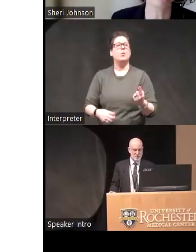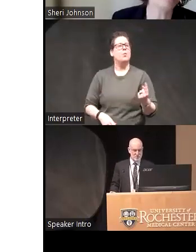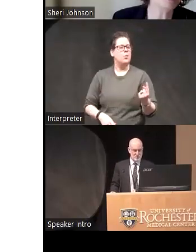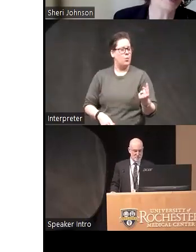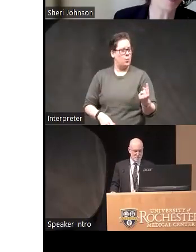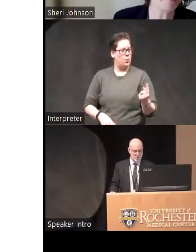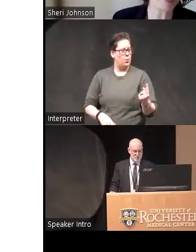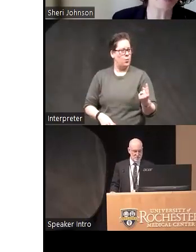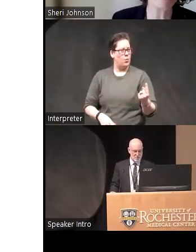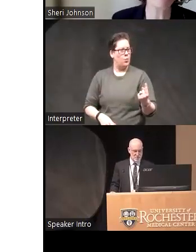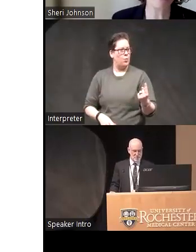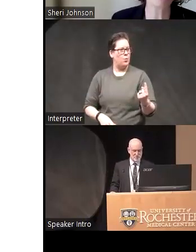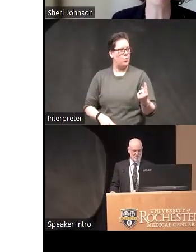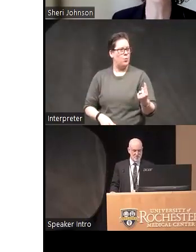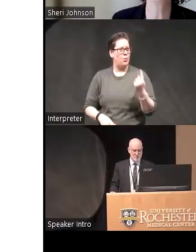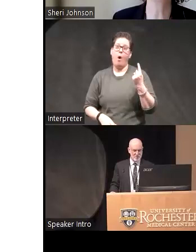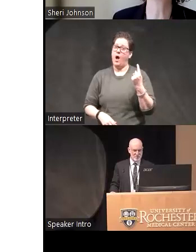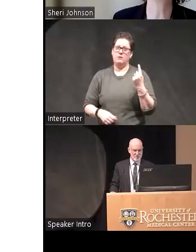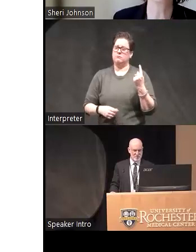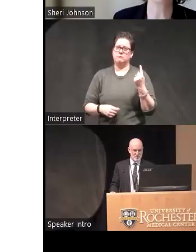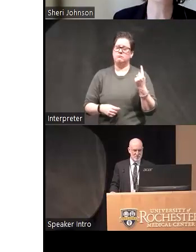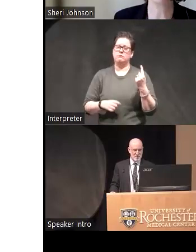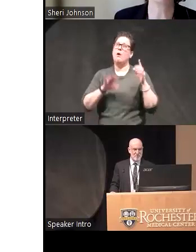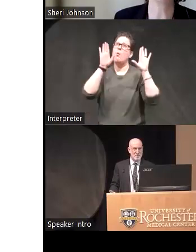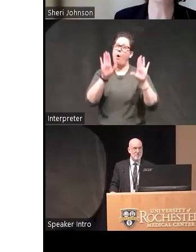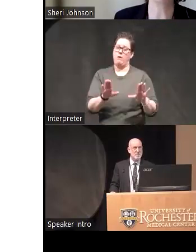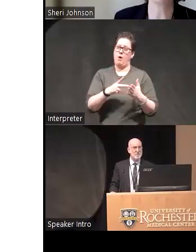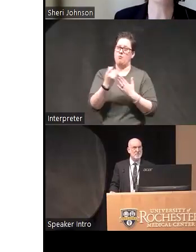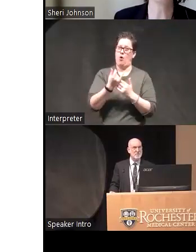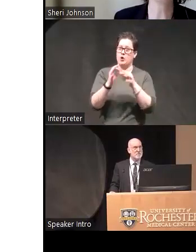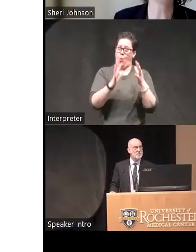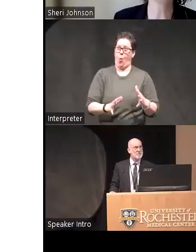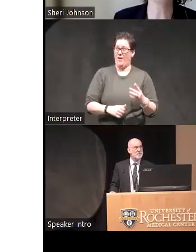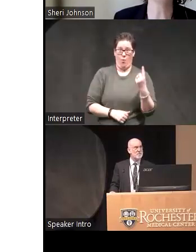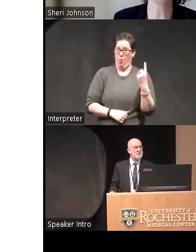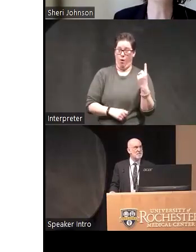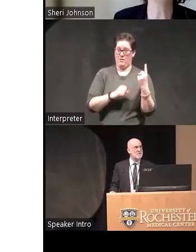efficient effective awesome project coordinator who is the only team member other than we called